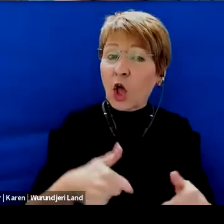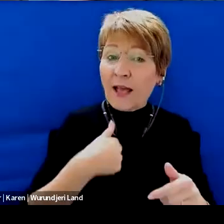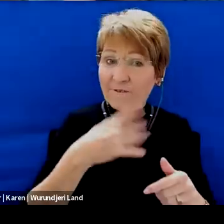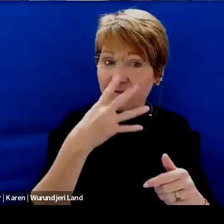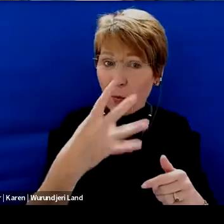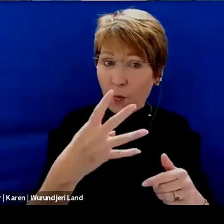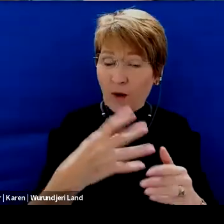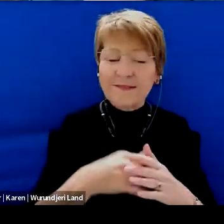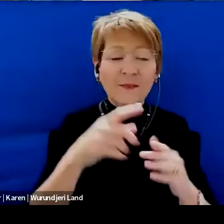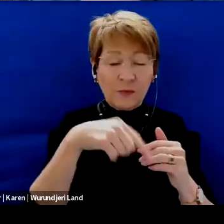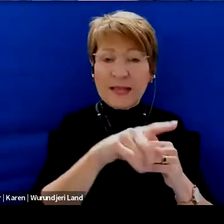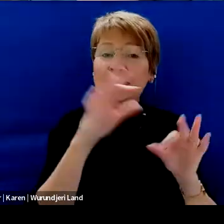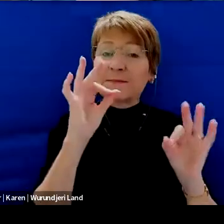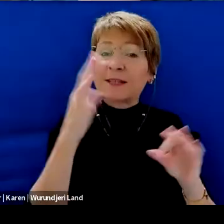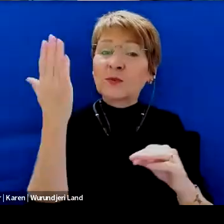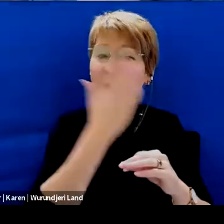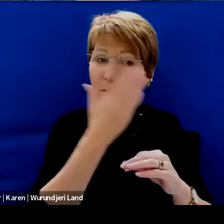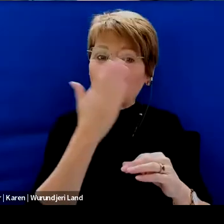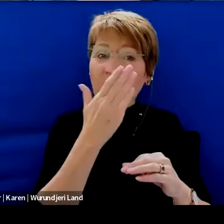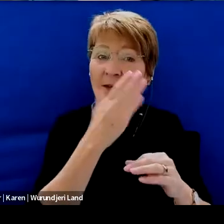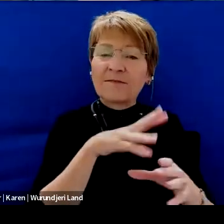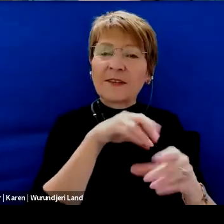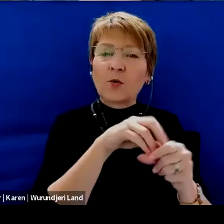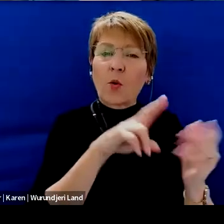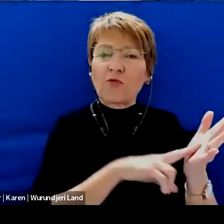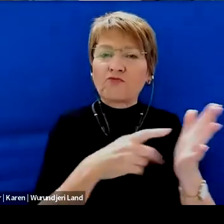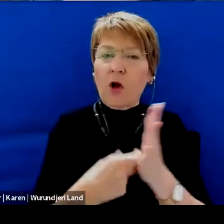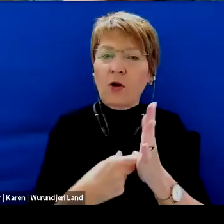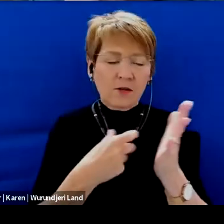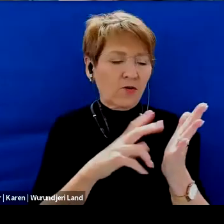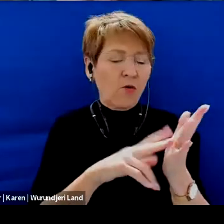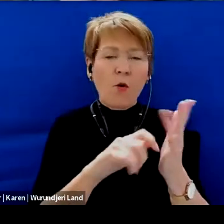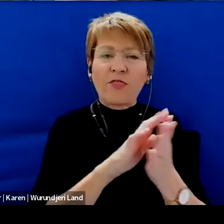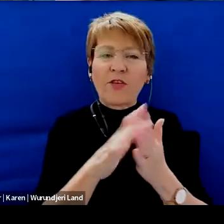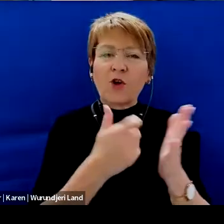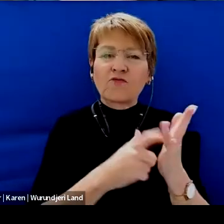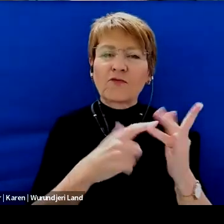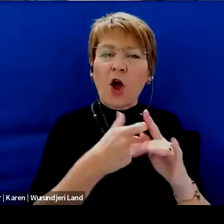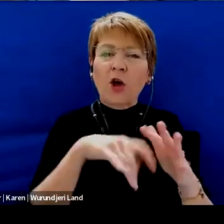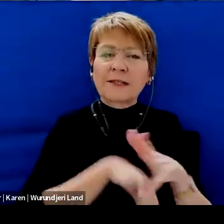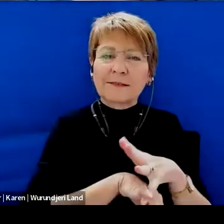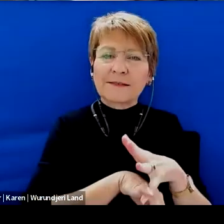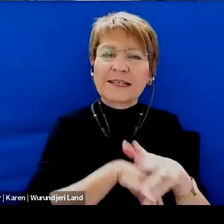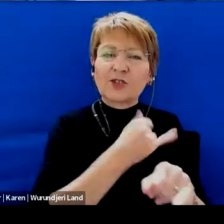I went to a special school that was part of know works in.